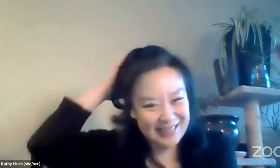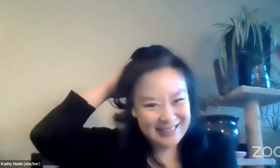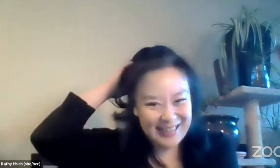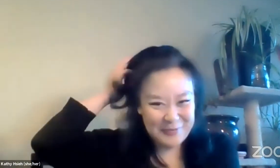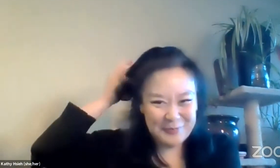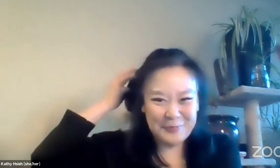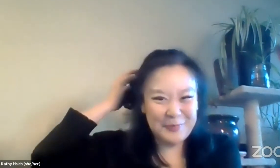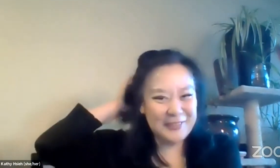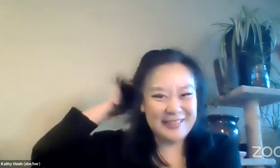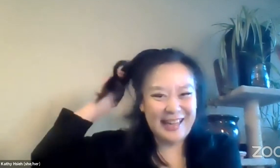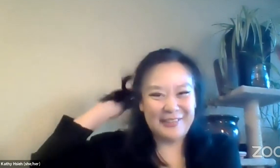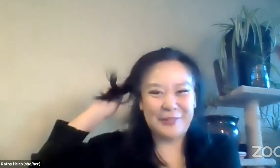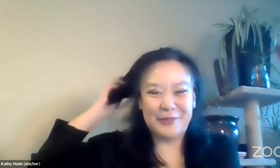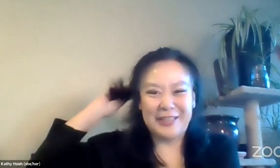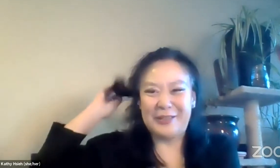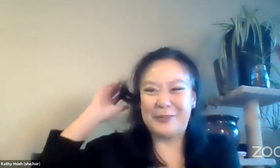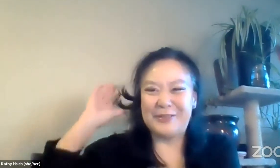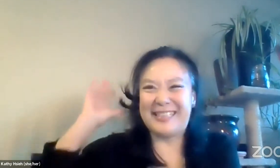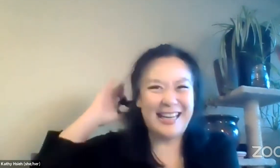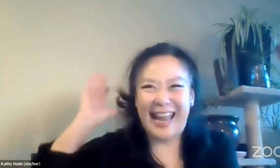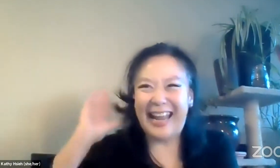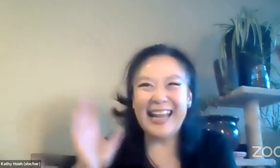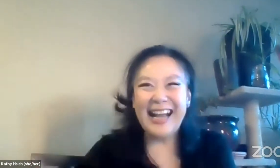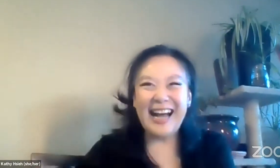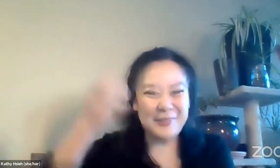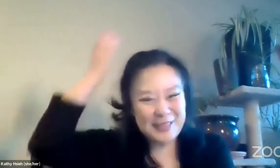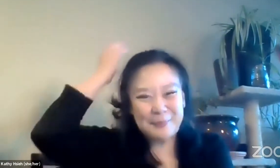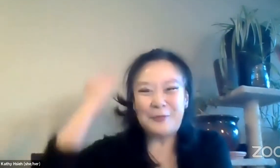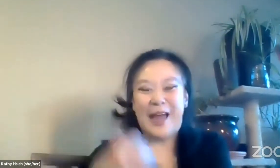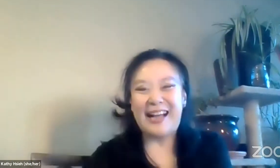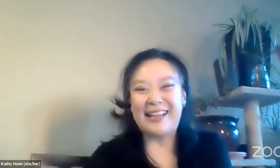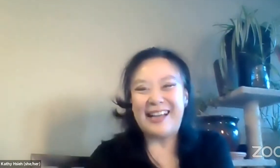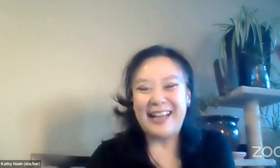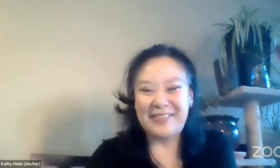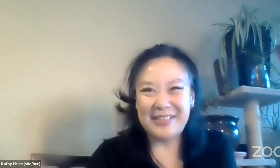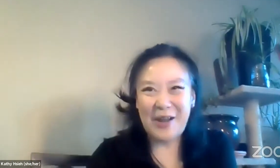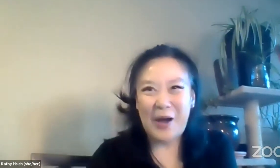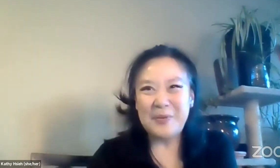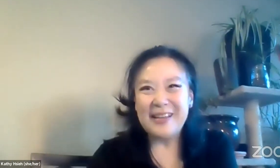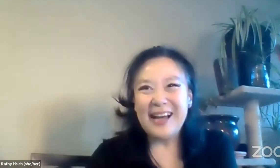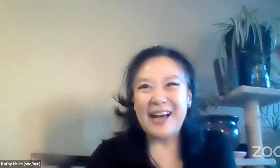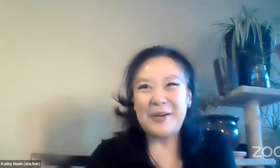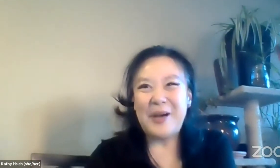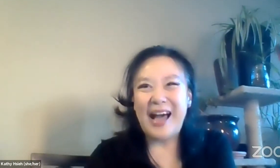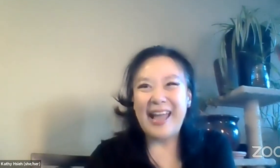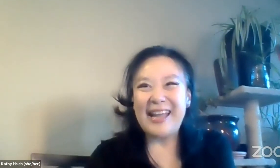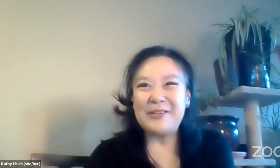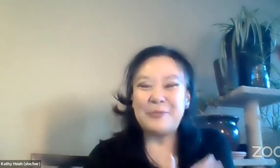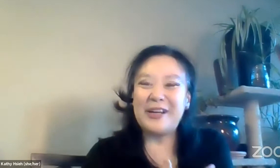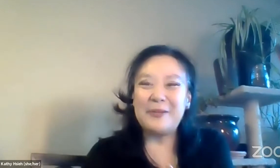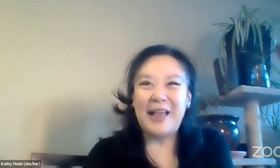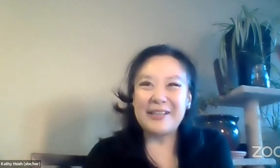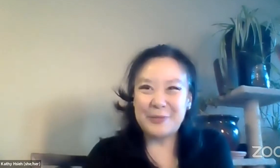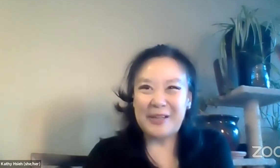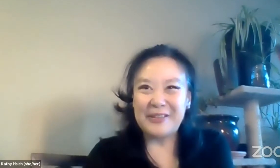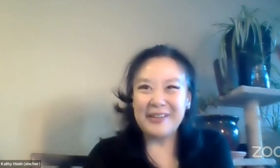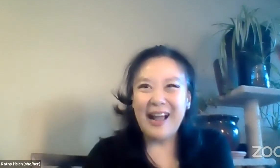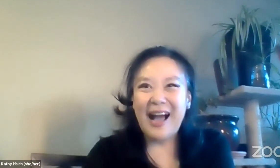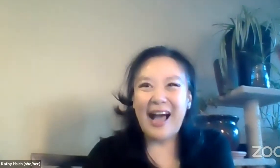and it's got weird kind of curlicues today. It's pulled back at the top. I am wearing a black sweater.